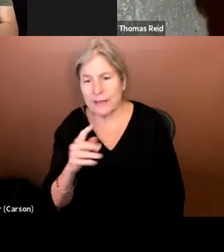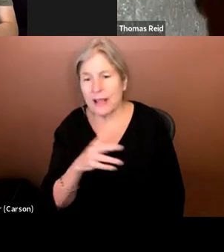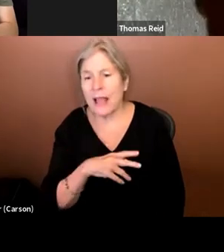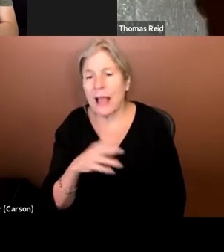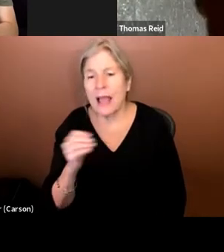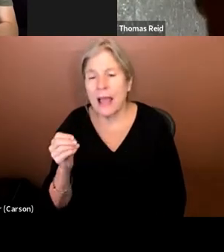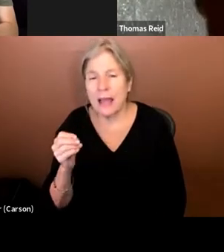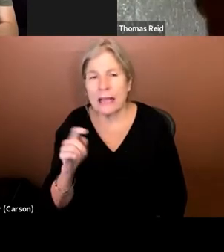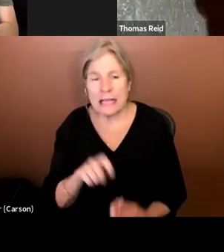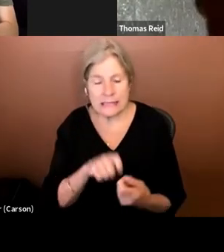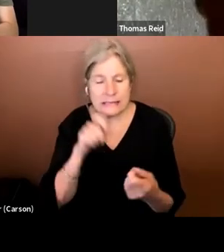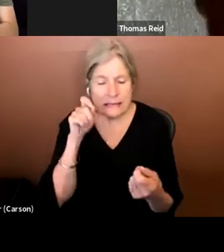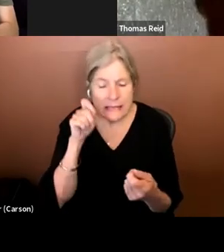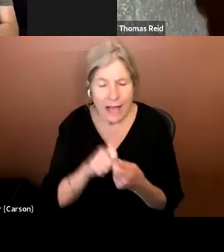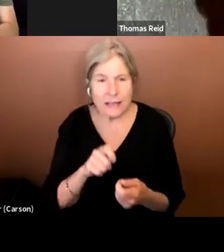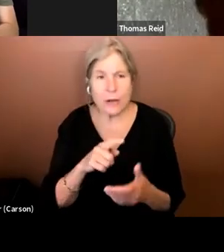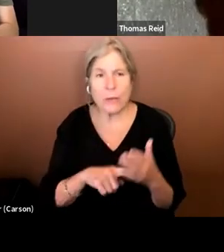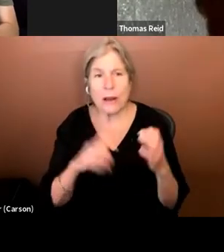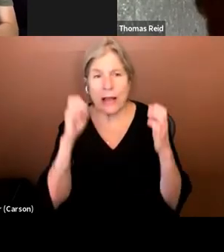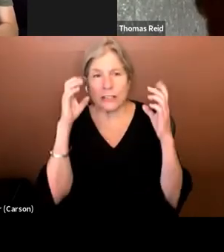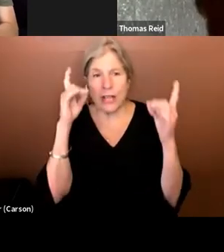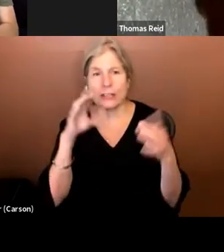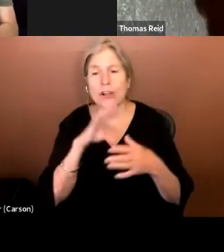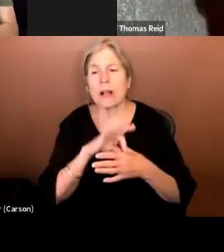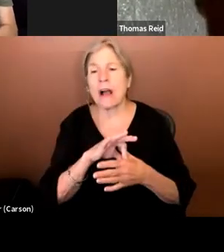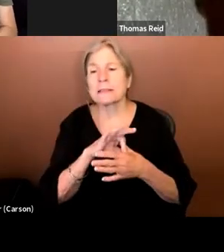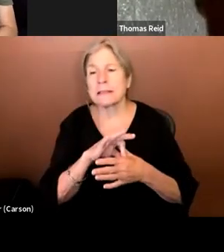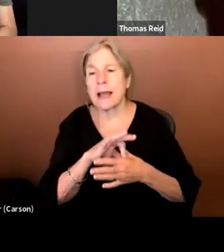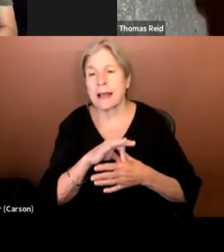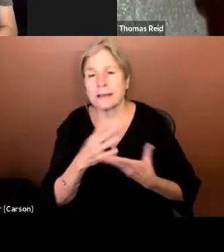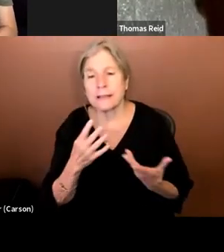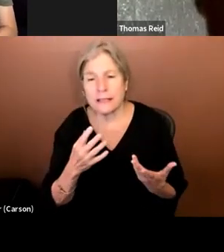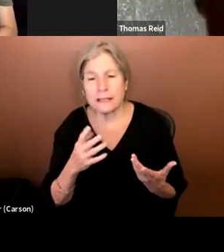exactly what educational content needs to be